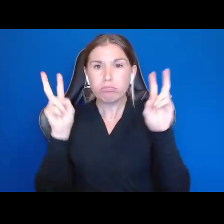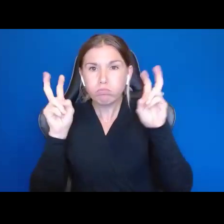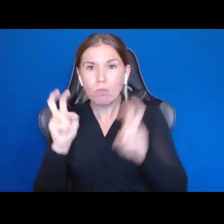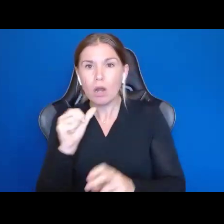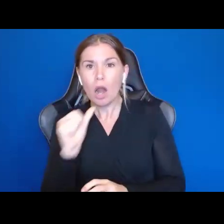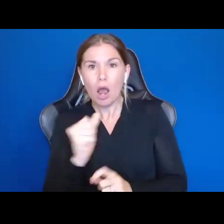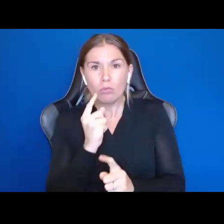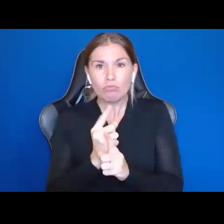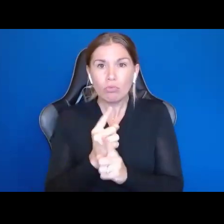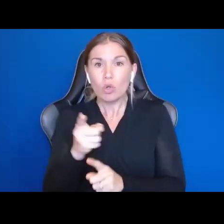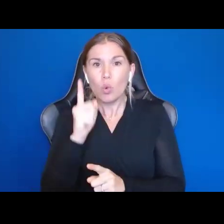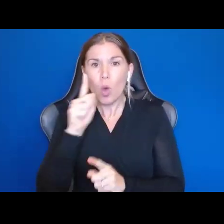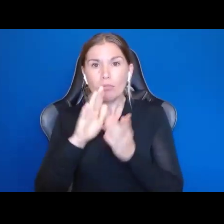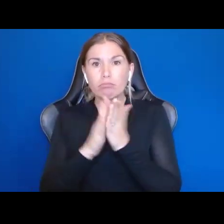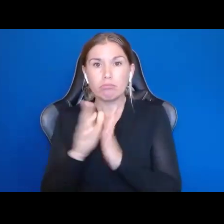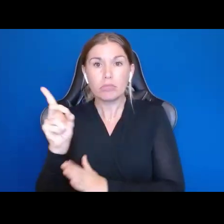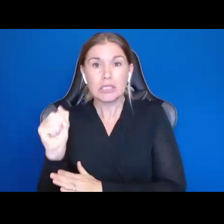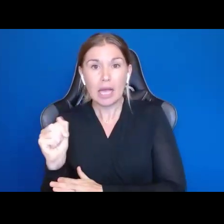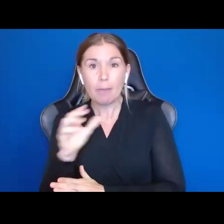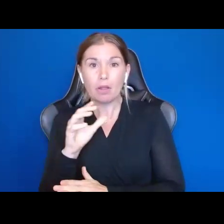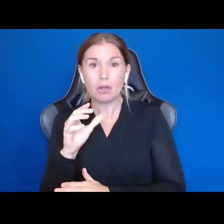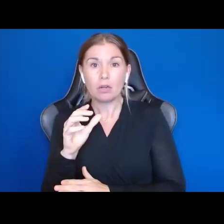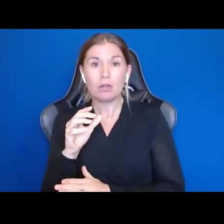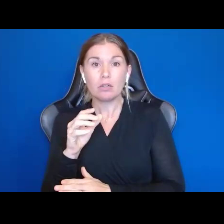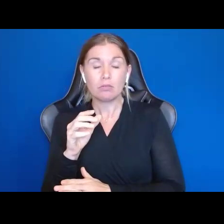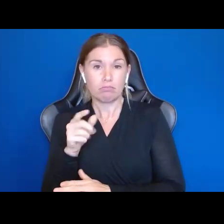disabled, you are going to be in the system. What kind of system do you want to be in?